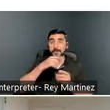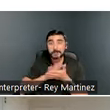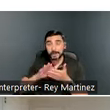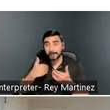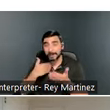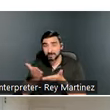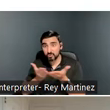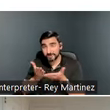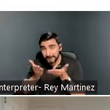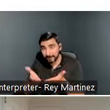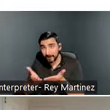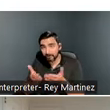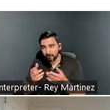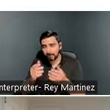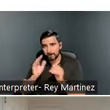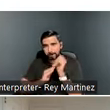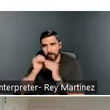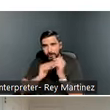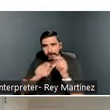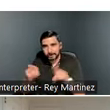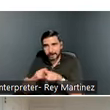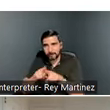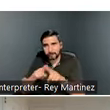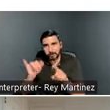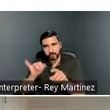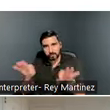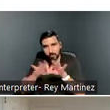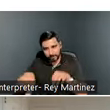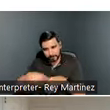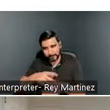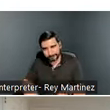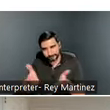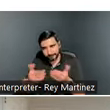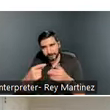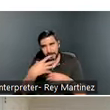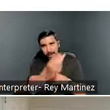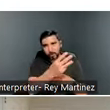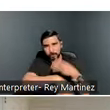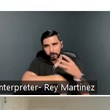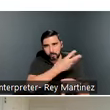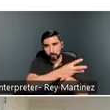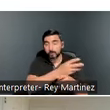people to integrate into the larger world. So our Resource Navigation Team really does a great job.